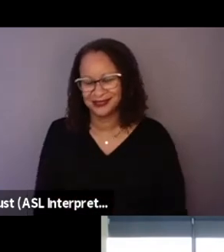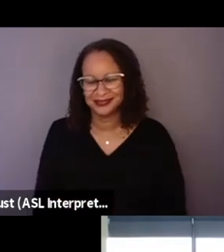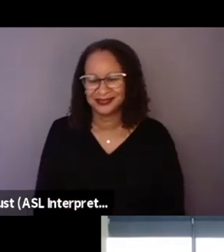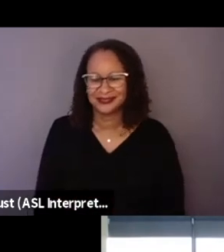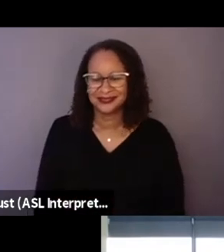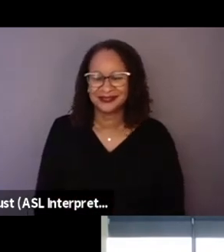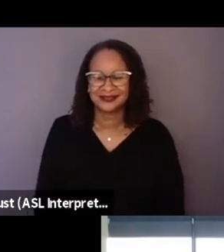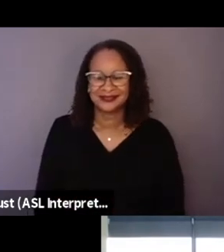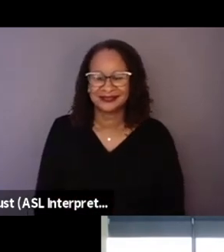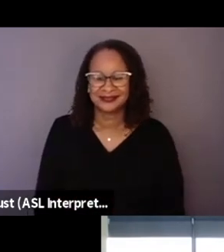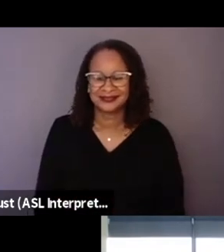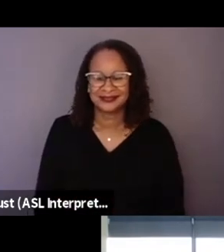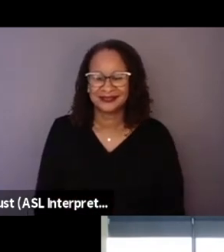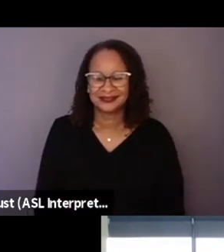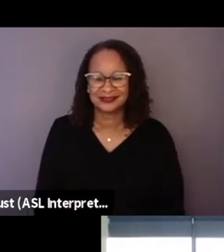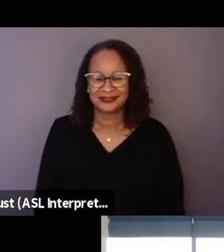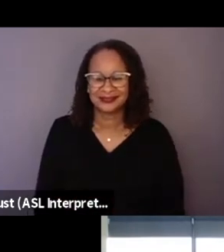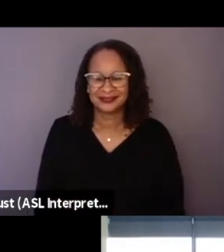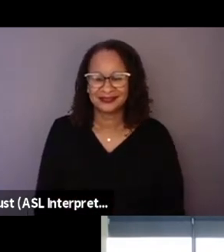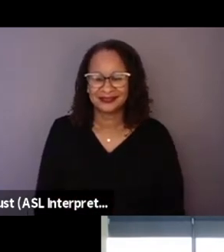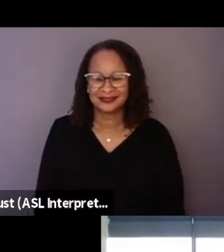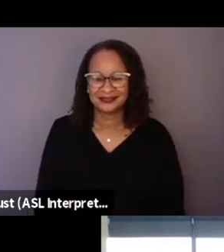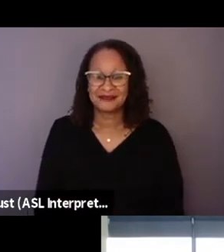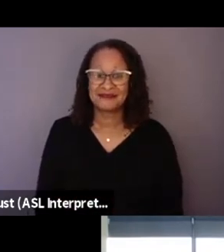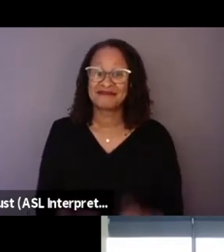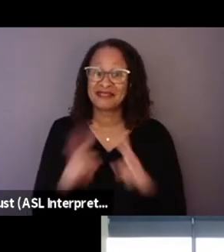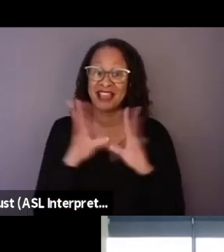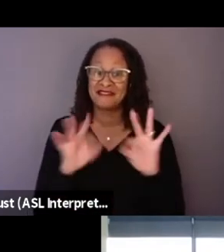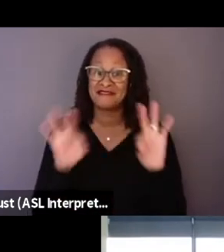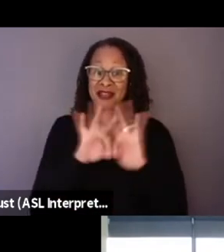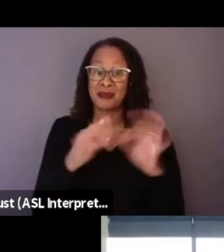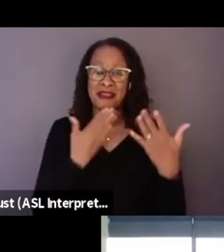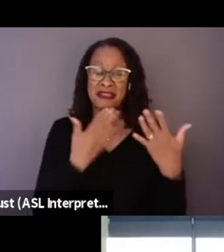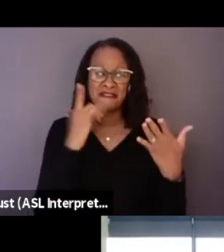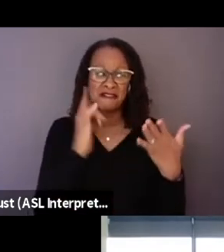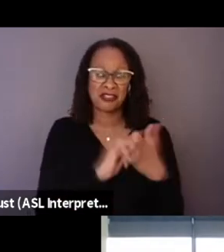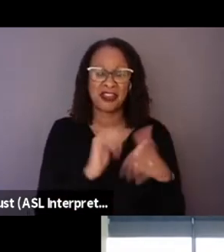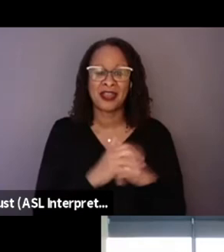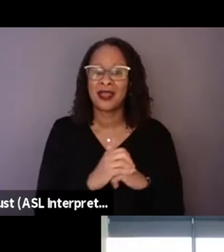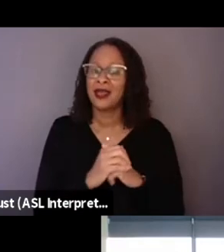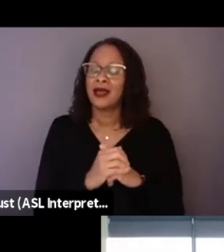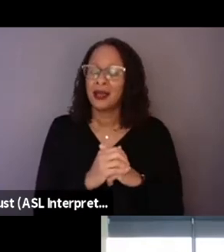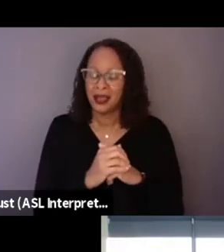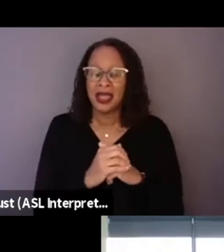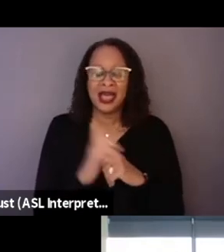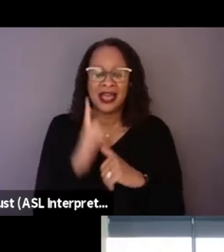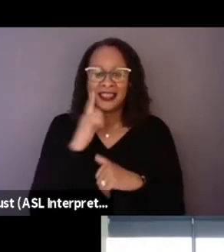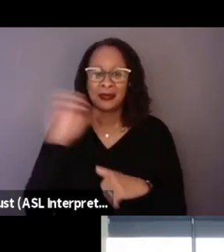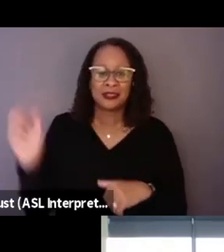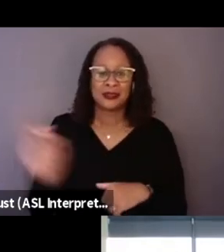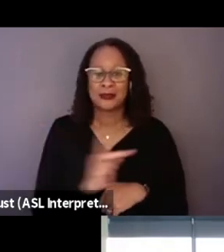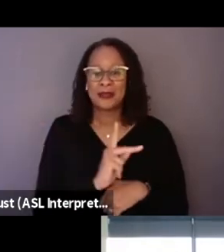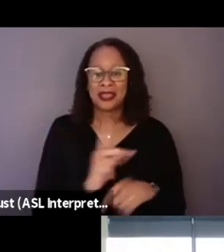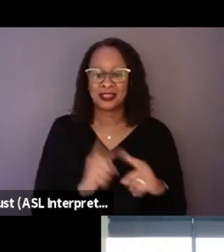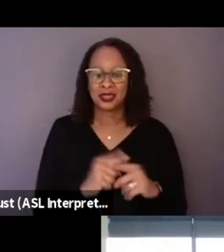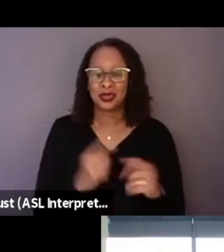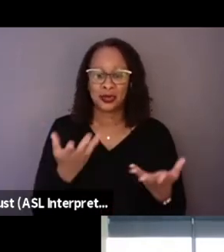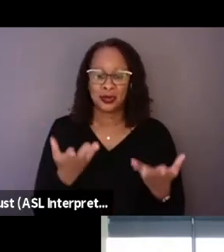Yeah. Thank you for adding that. It's a very important point. And I think also, one that helps bring us back to perhaps the one area